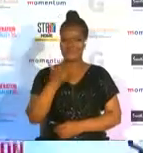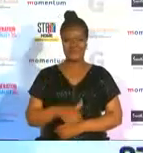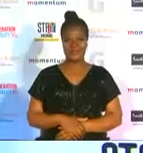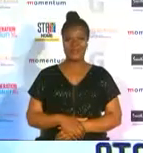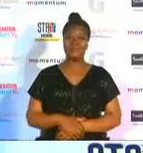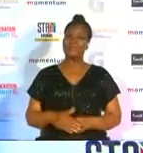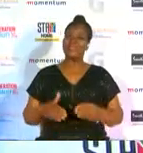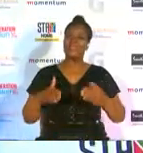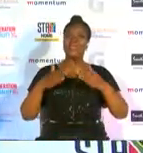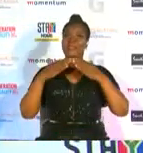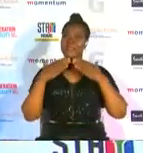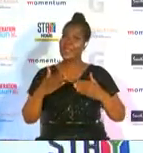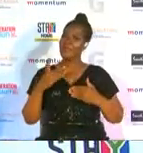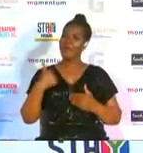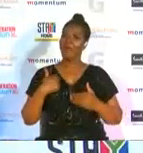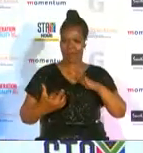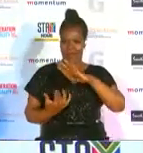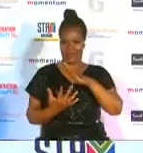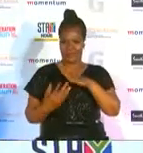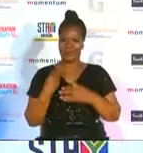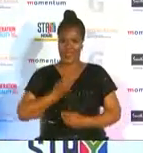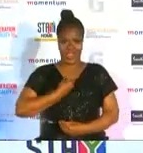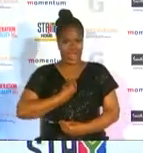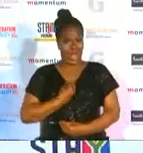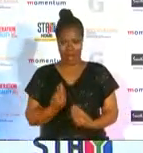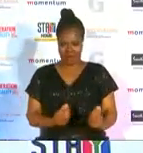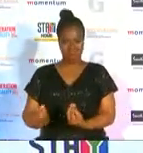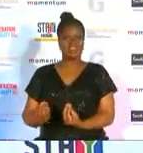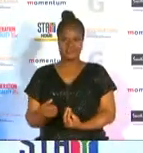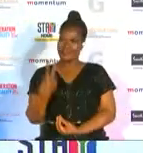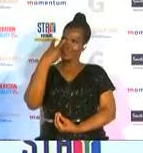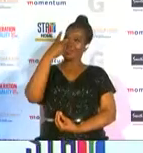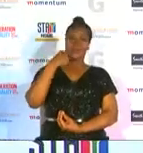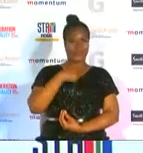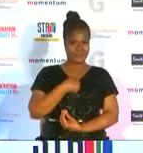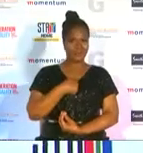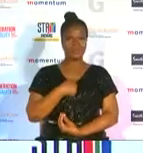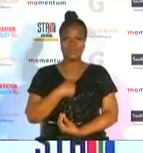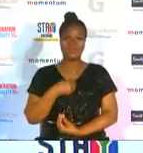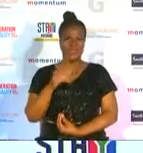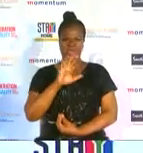inspired by the young kids who look up to me you know being an athlete that it's not that easy because yeah you're not only